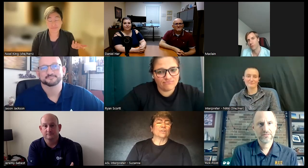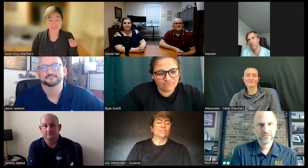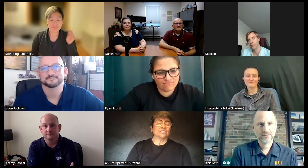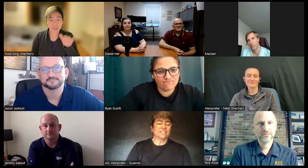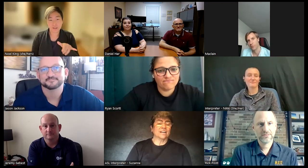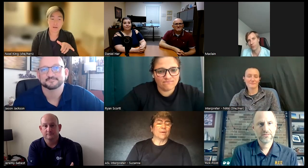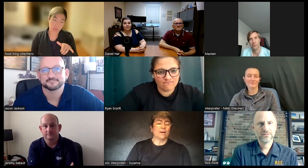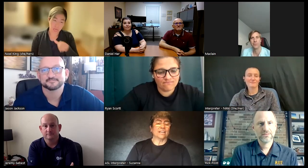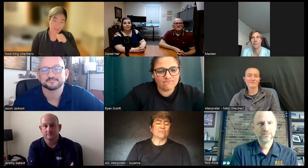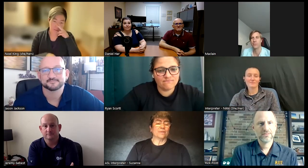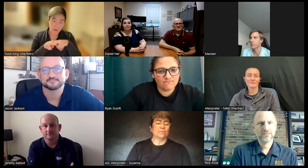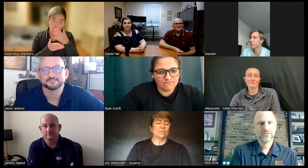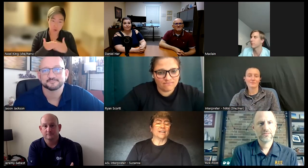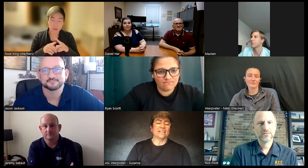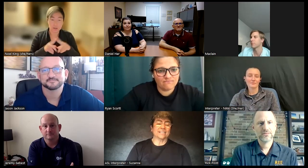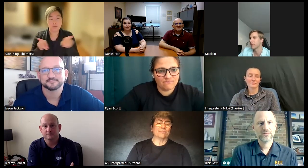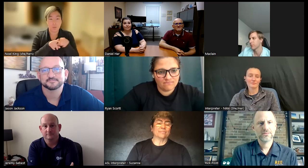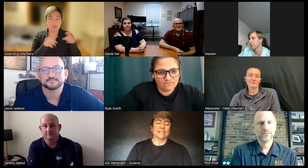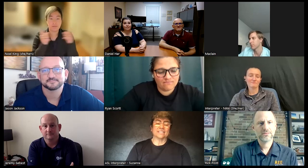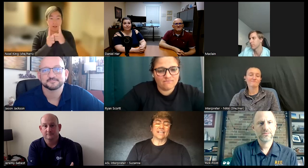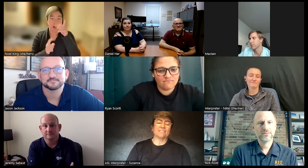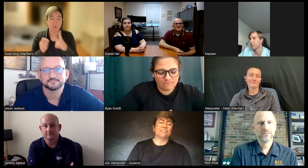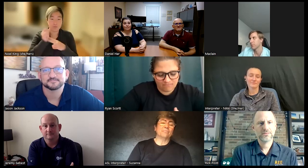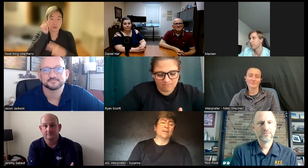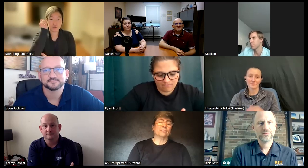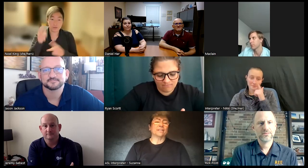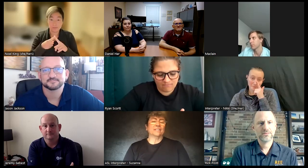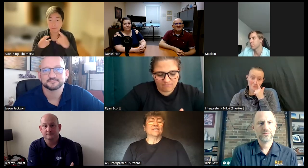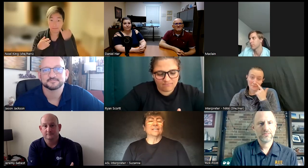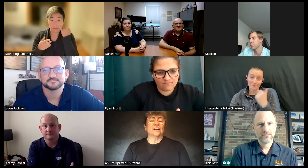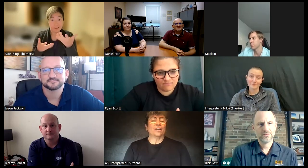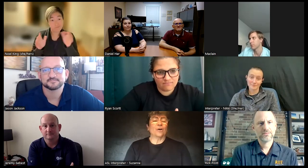world about deaf people and it can that's not the fun part but you know